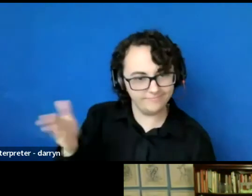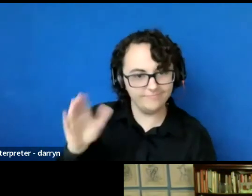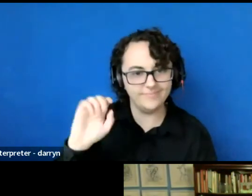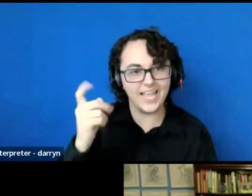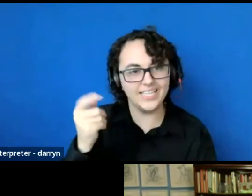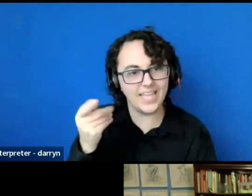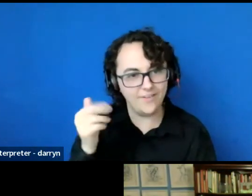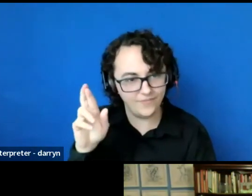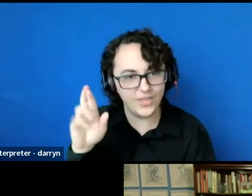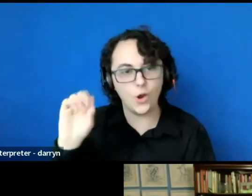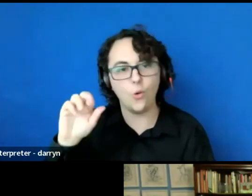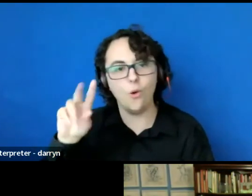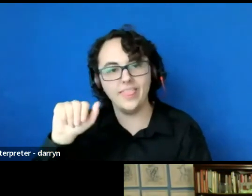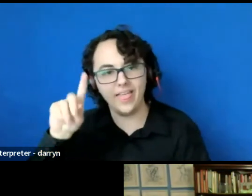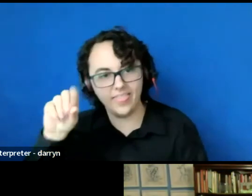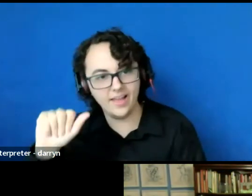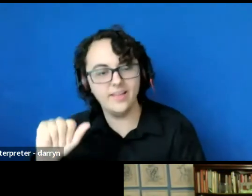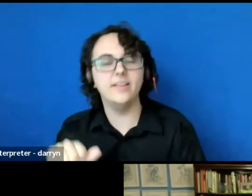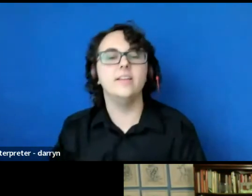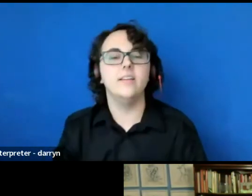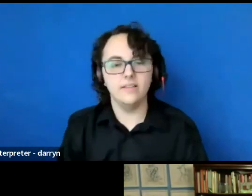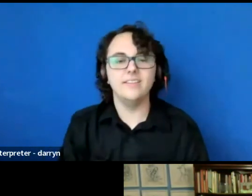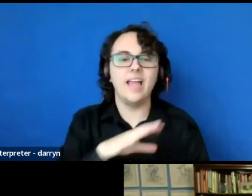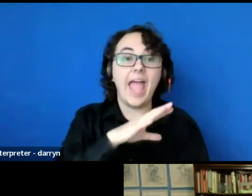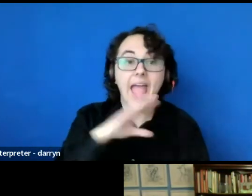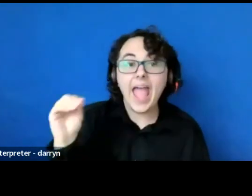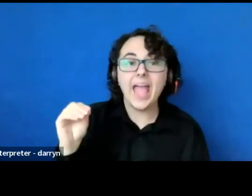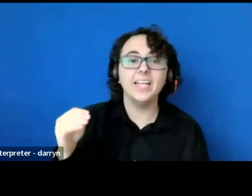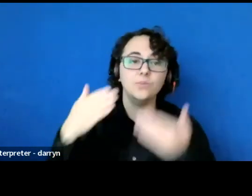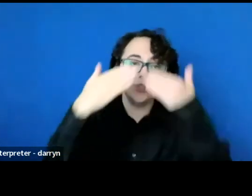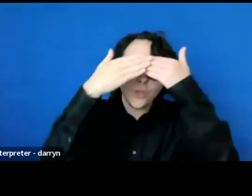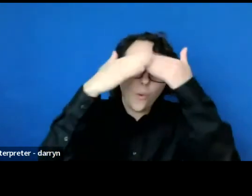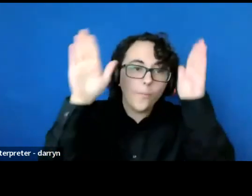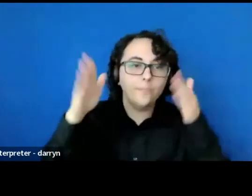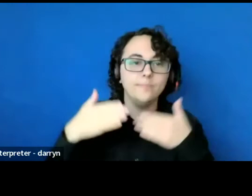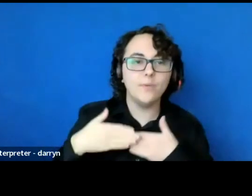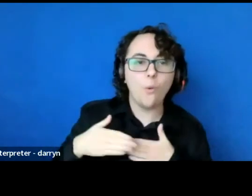but also opening your minds and your hearts to think about,